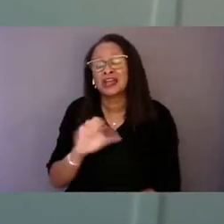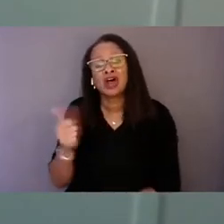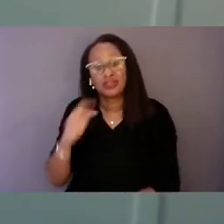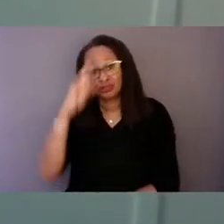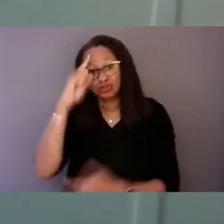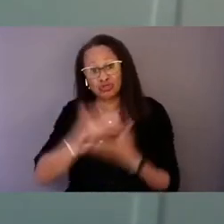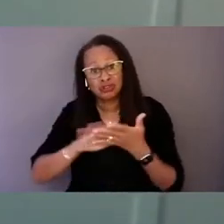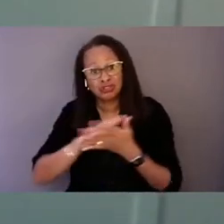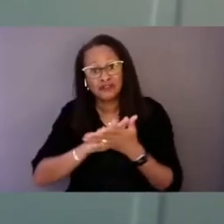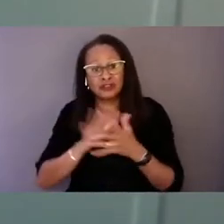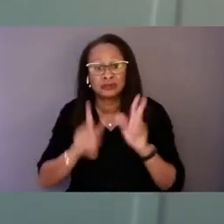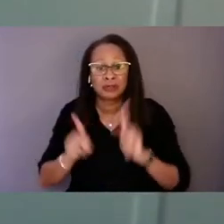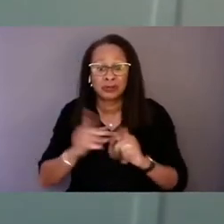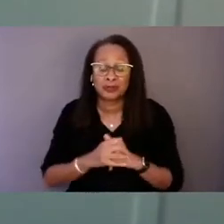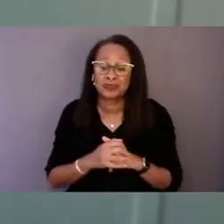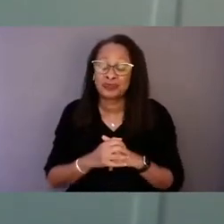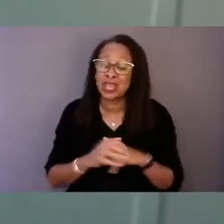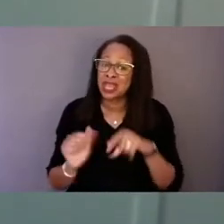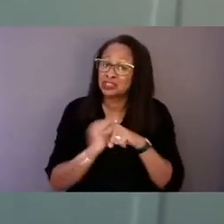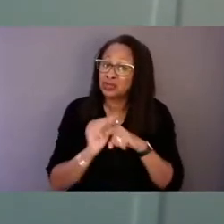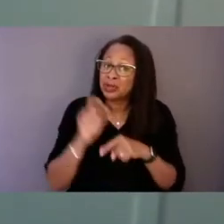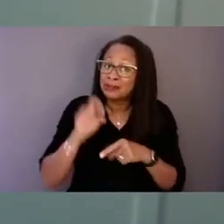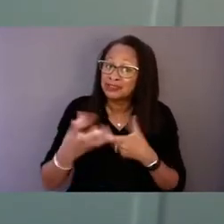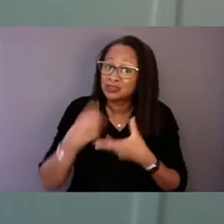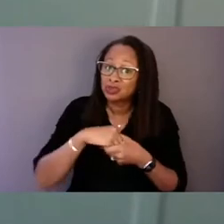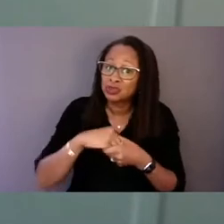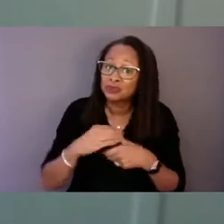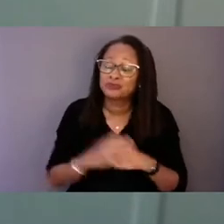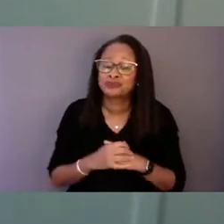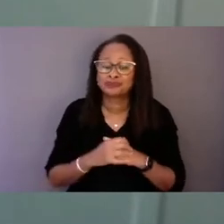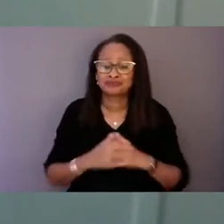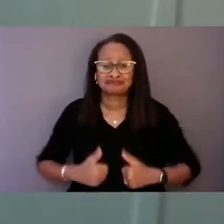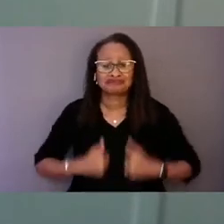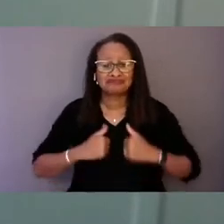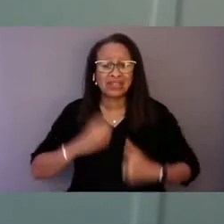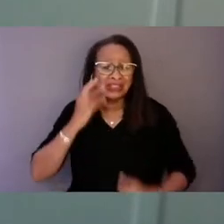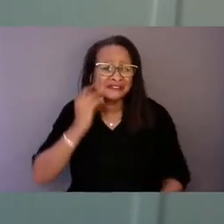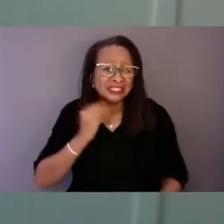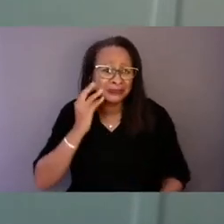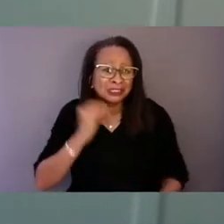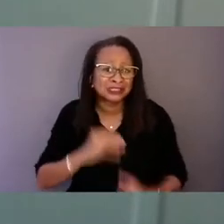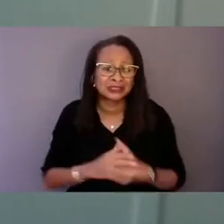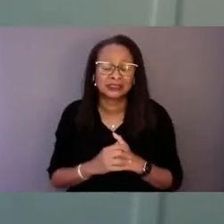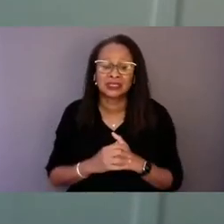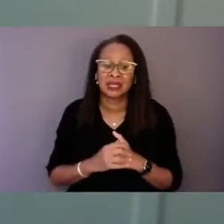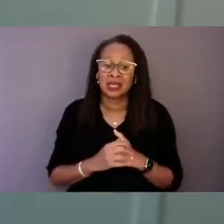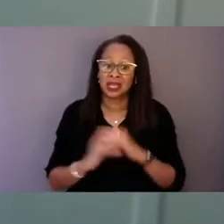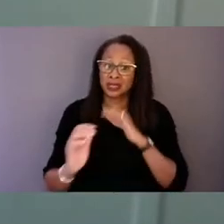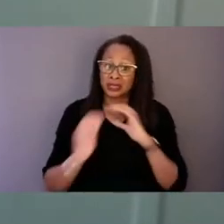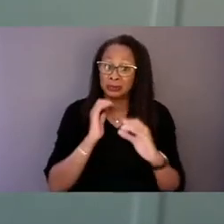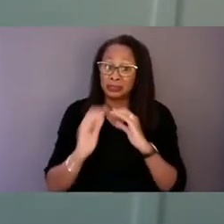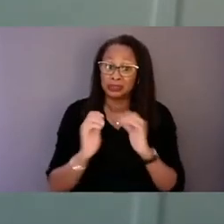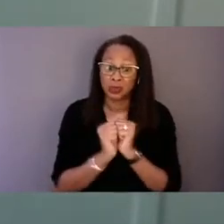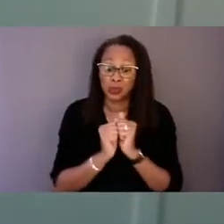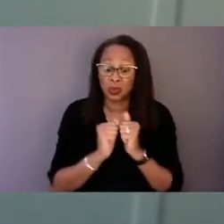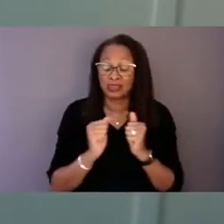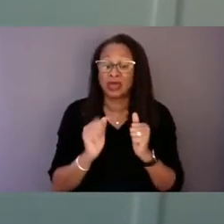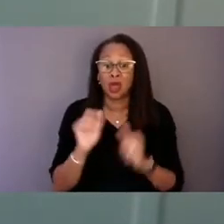The trainings must include lived experience, communicating with autistic people in crisis,